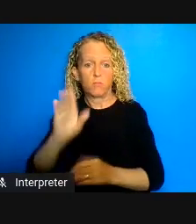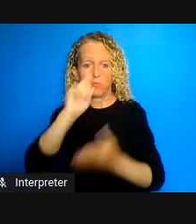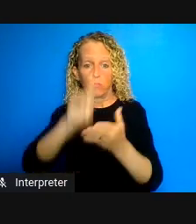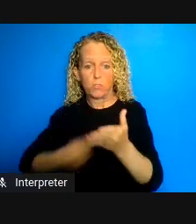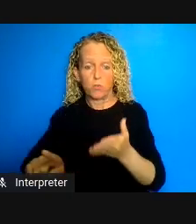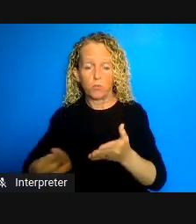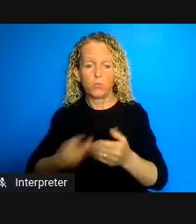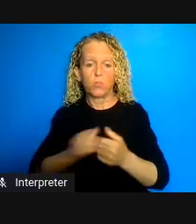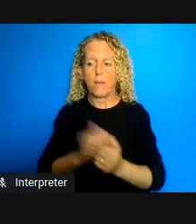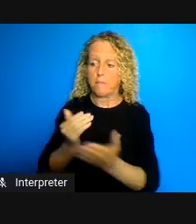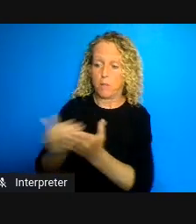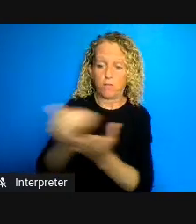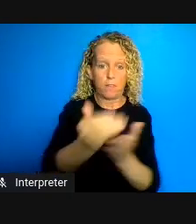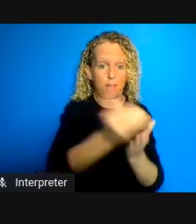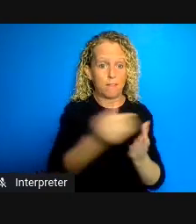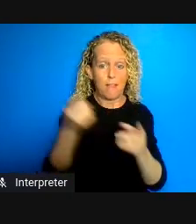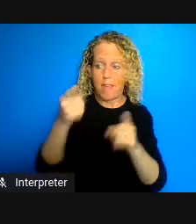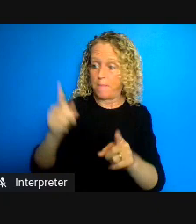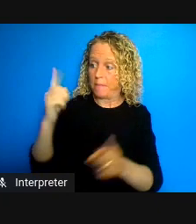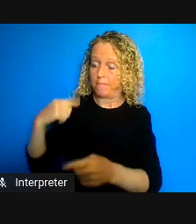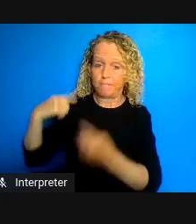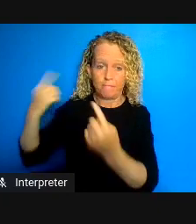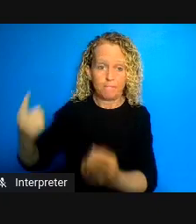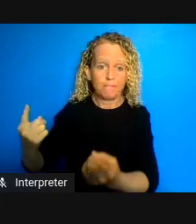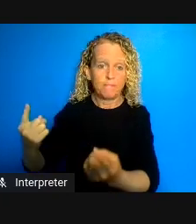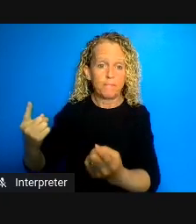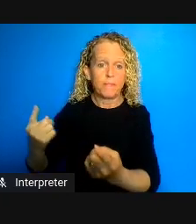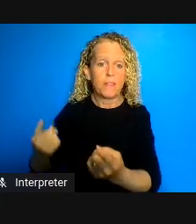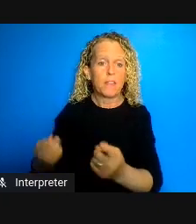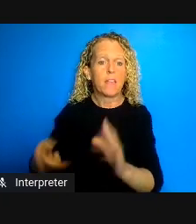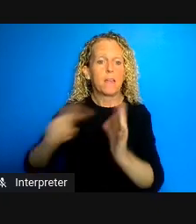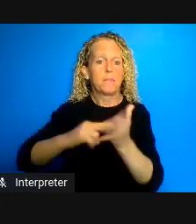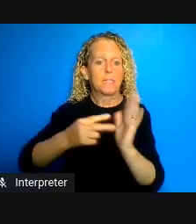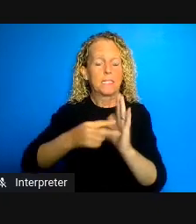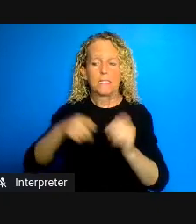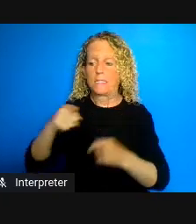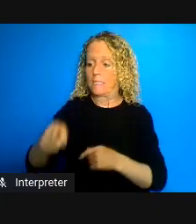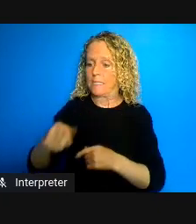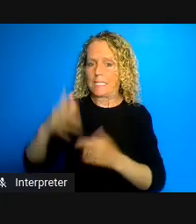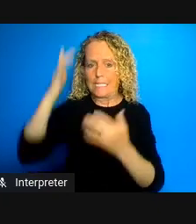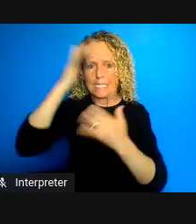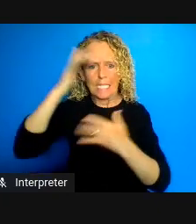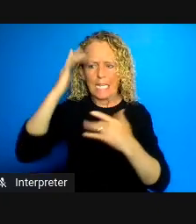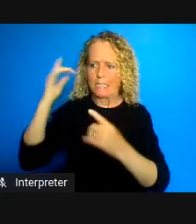lot of the illnesses that are now known to be risk factors for COVID-19 so this